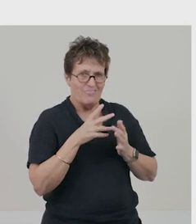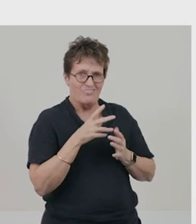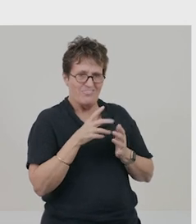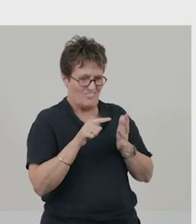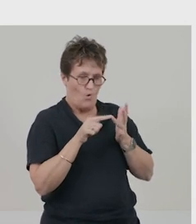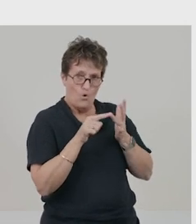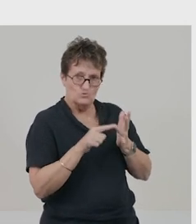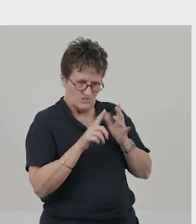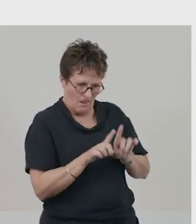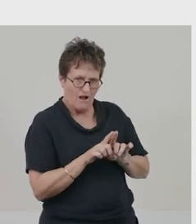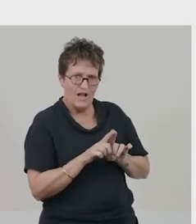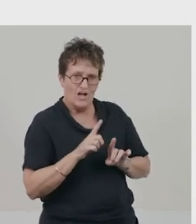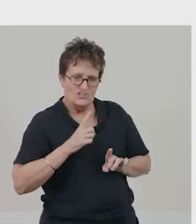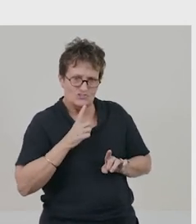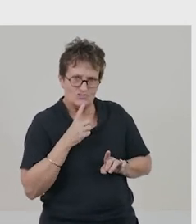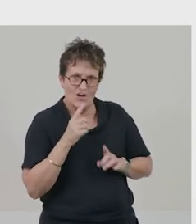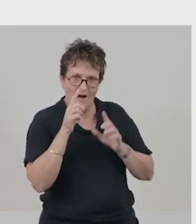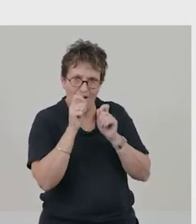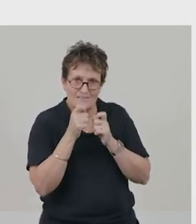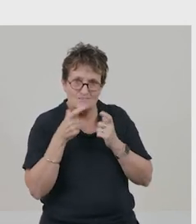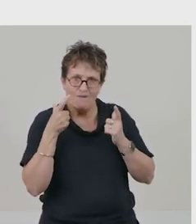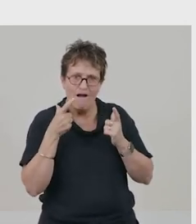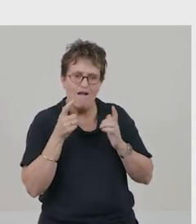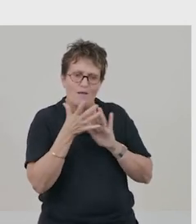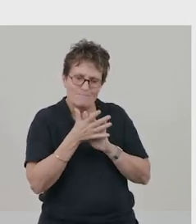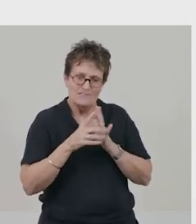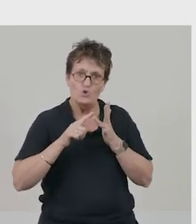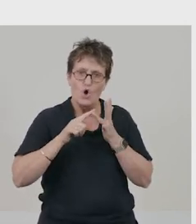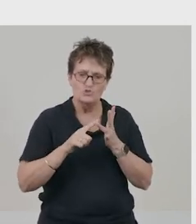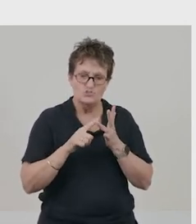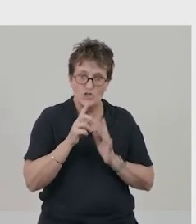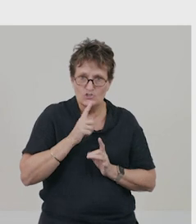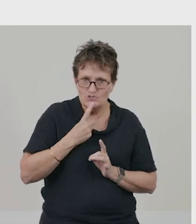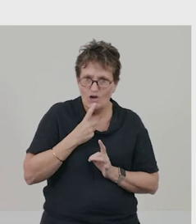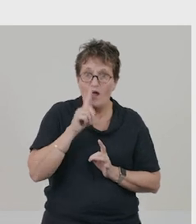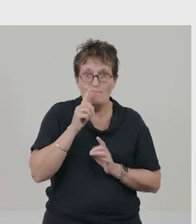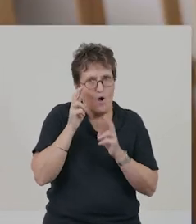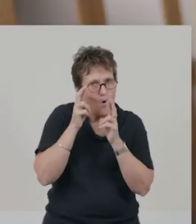‘A shy smile’ tells me that Oshi is a shy but hopeful person.